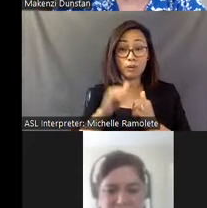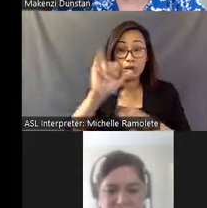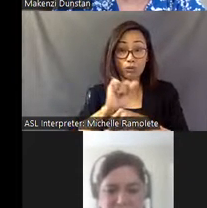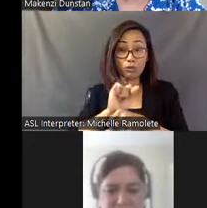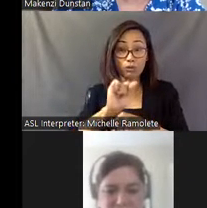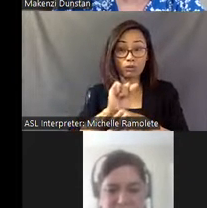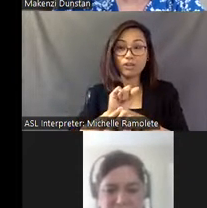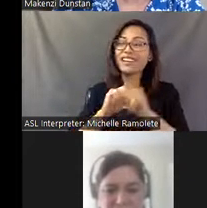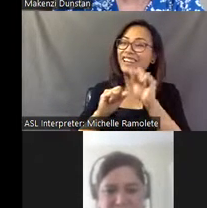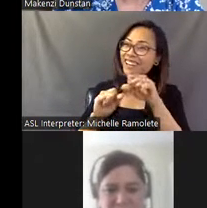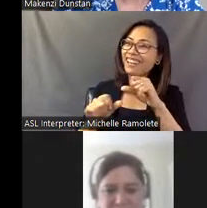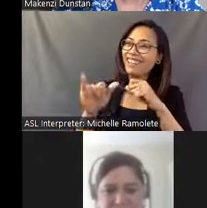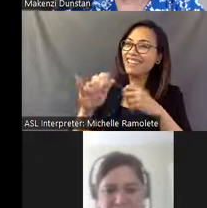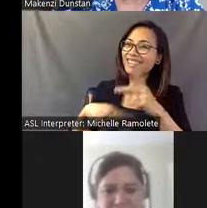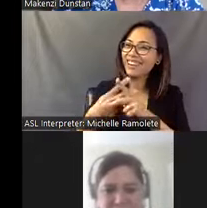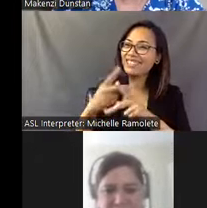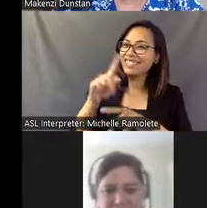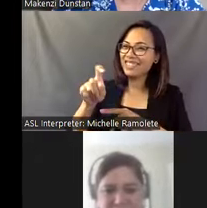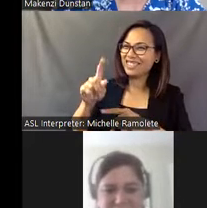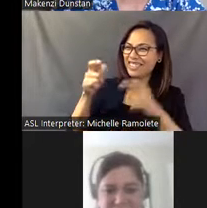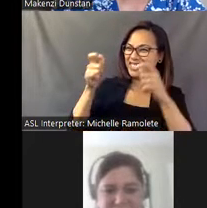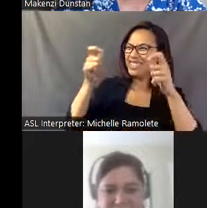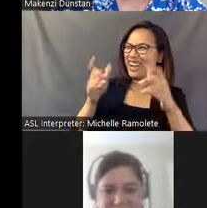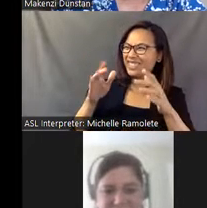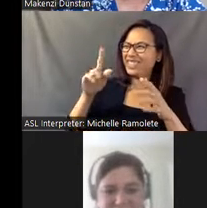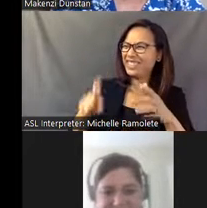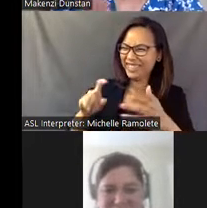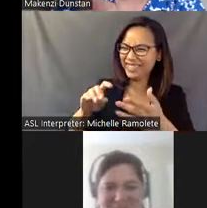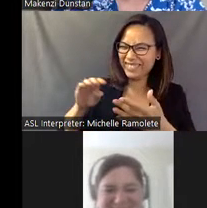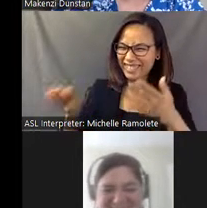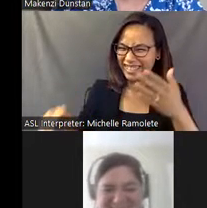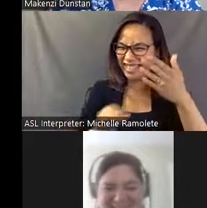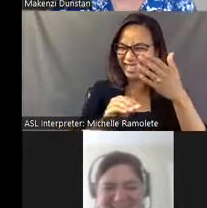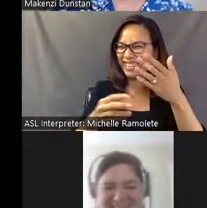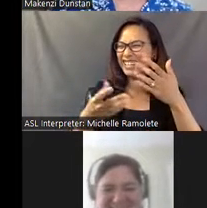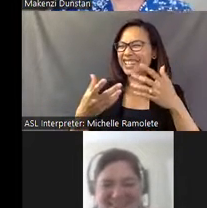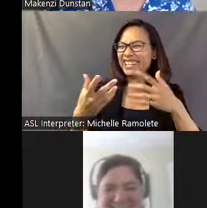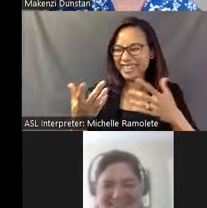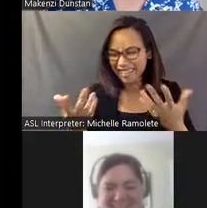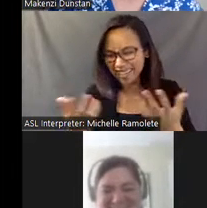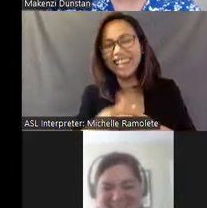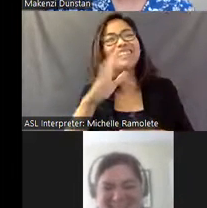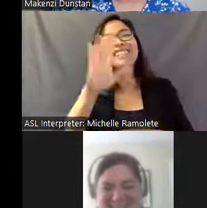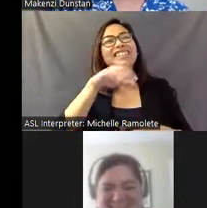Well, you know, the kind of question the director should have put at the end of his talk, but he didn't. [Makenzi] Very good, you gotta cover yourself.